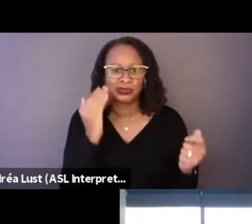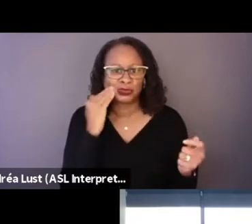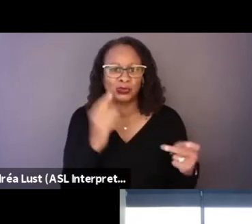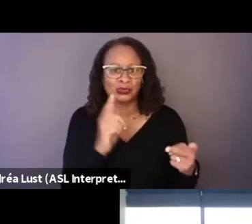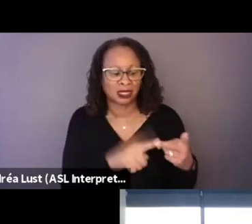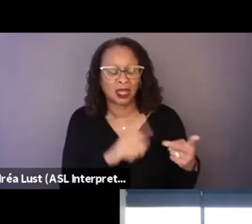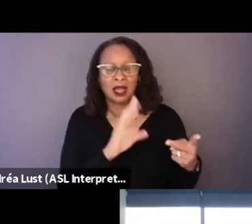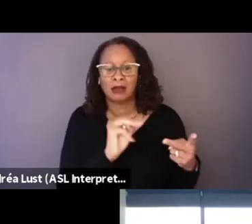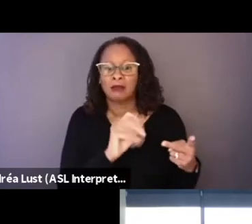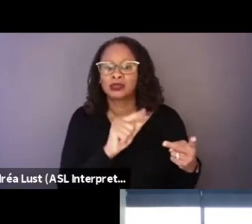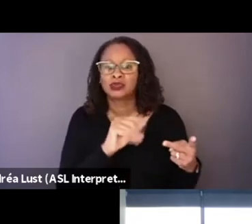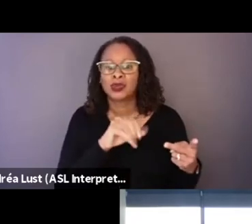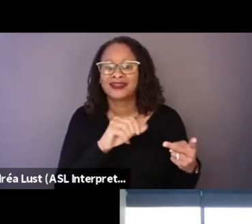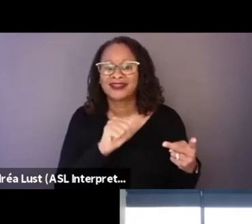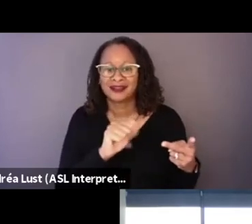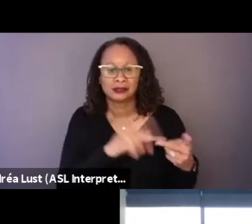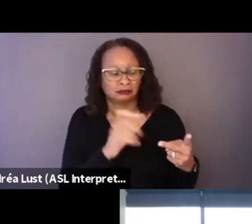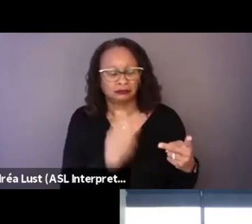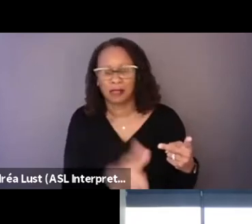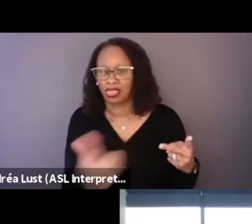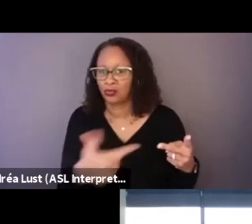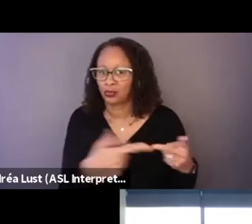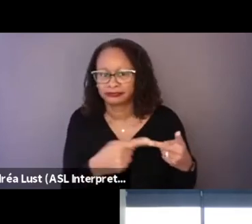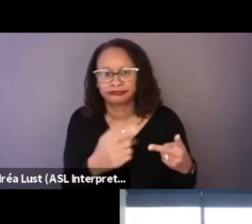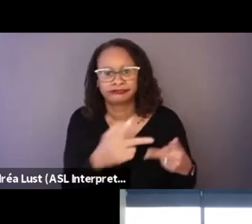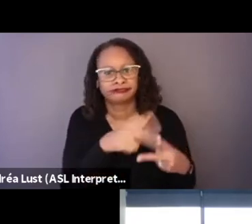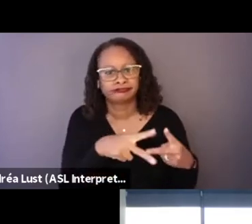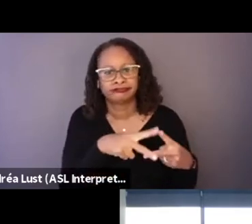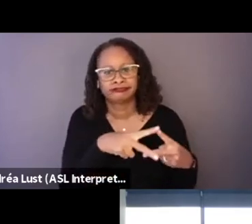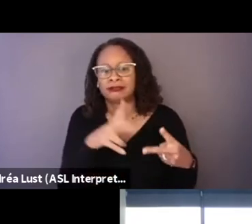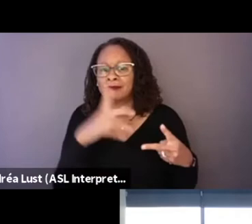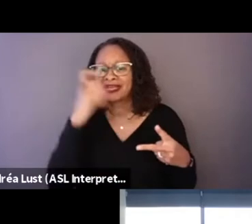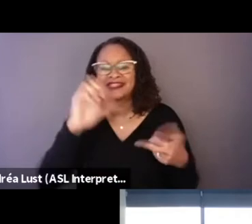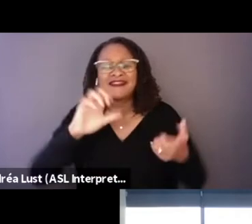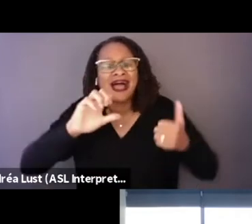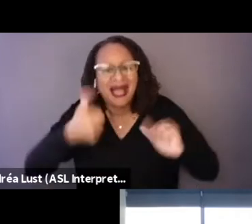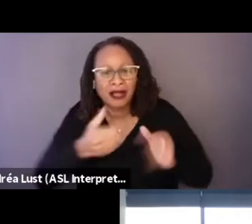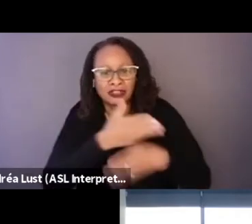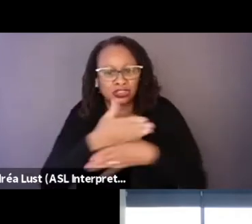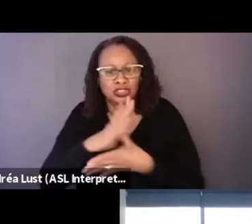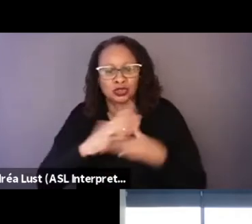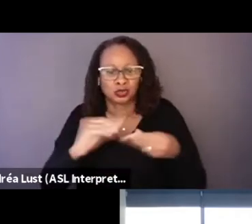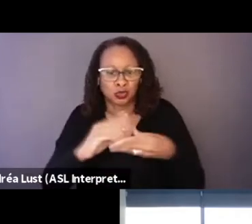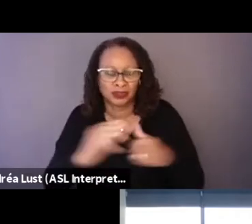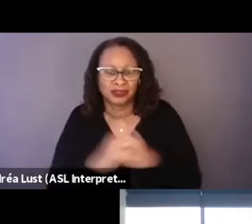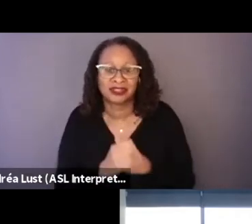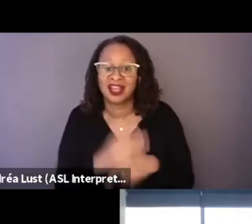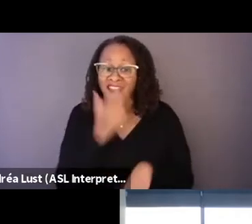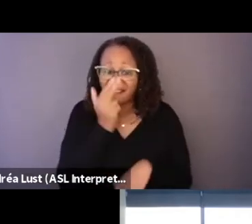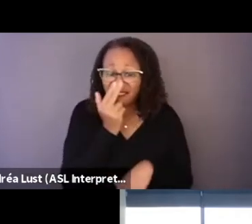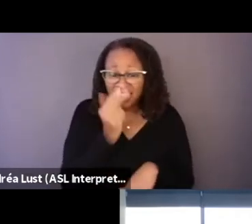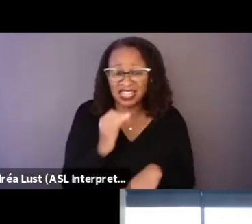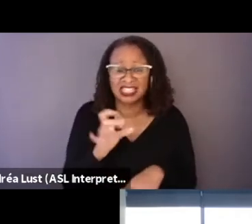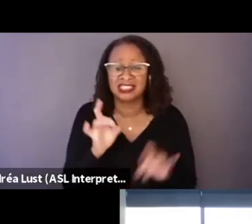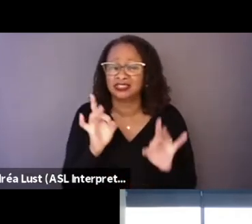because of the way they tell their stories. You know, it's funny and tragic at the same time.